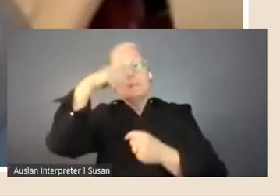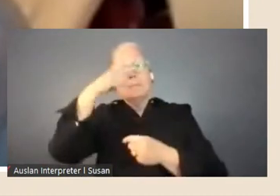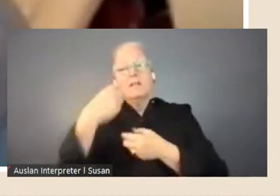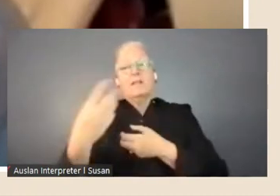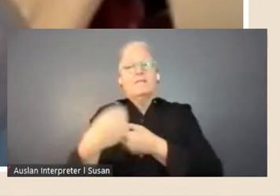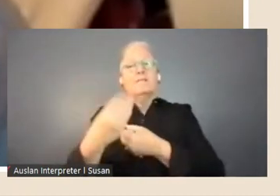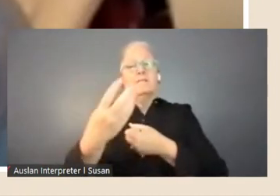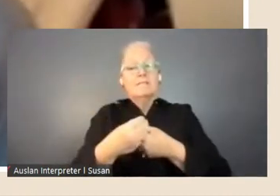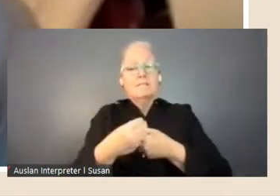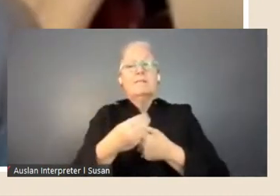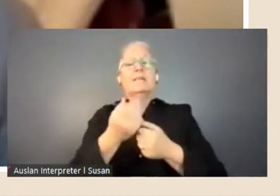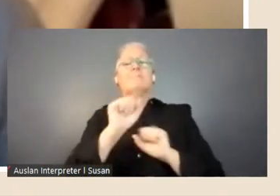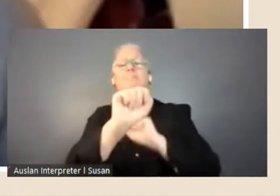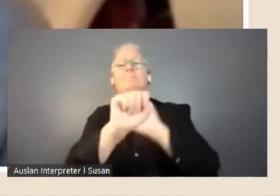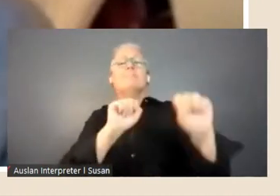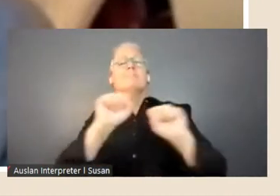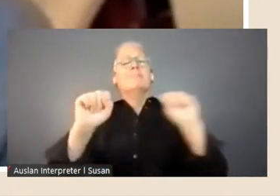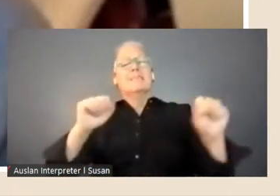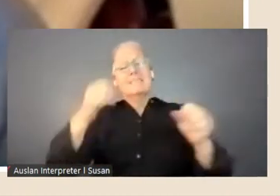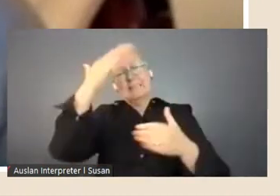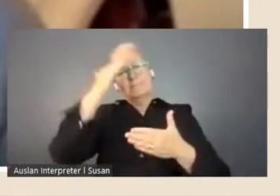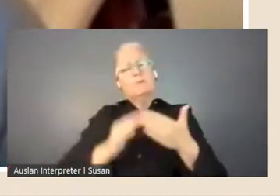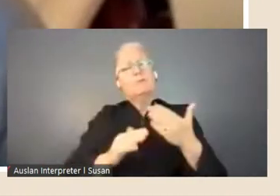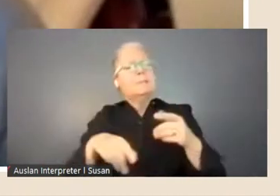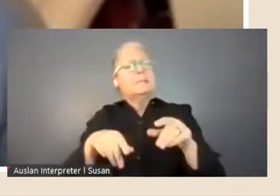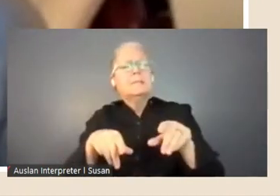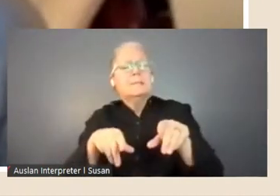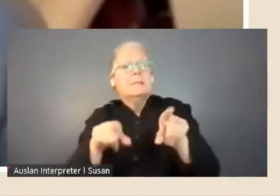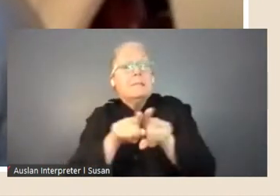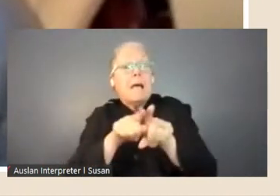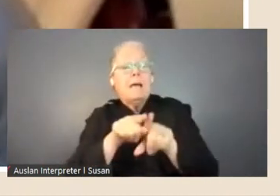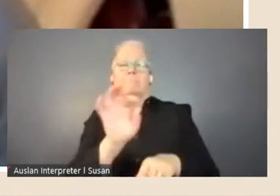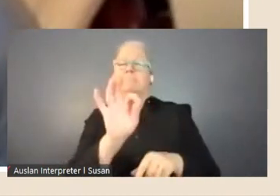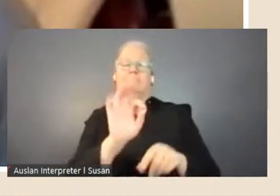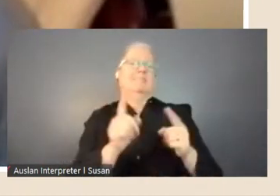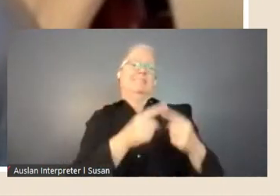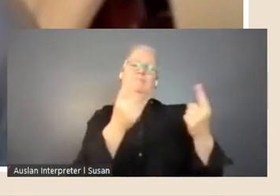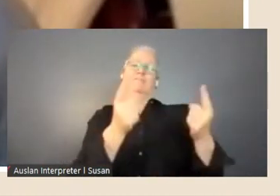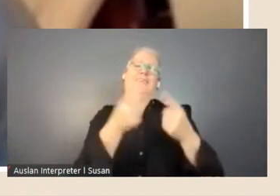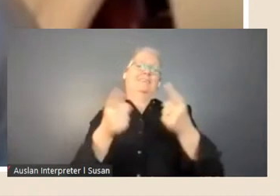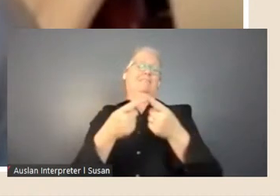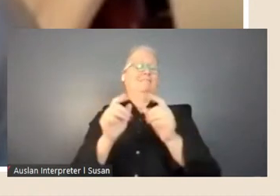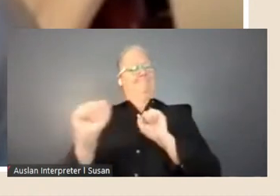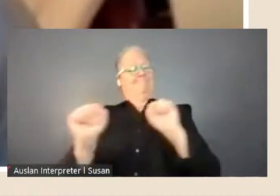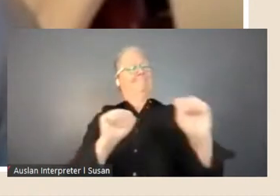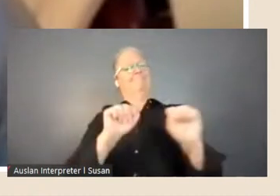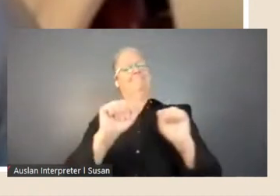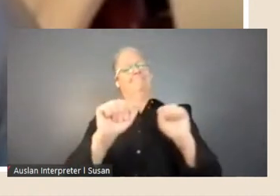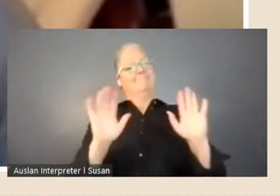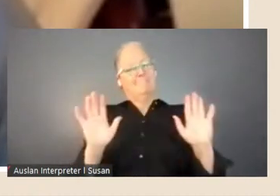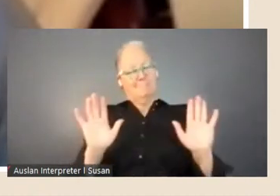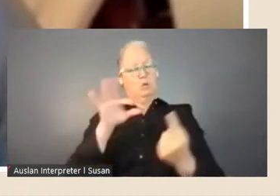different and every outcome is unique. I would like to acknowledge that the fellowships program